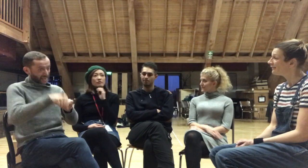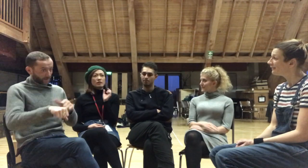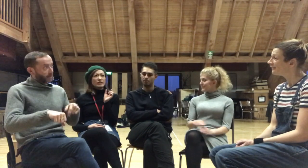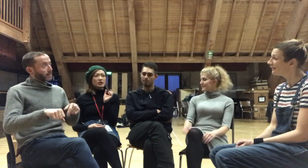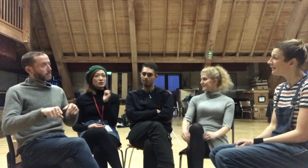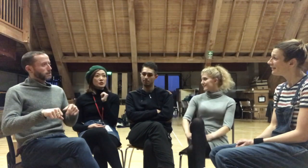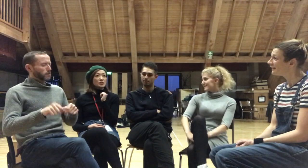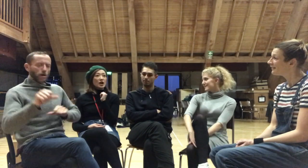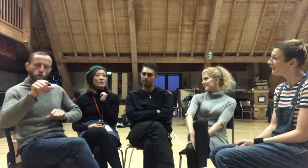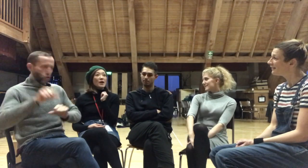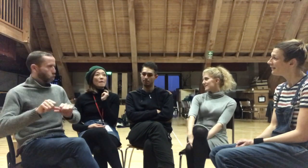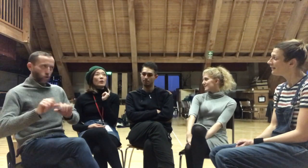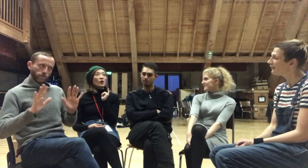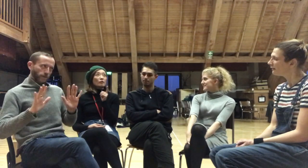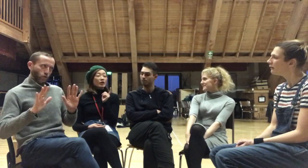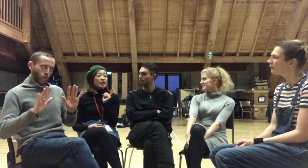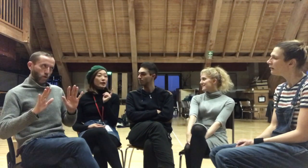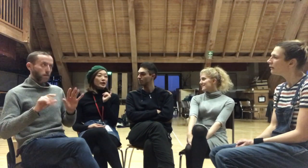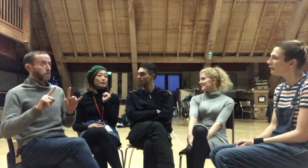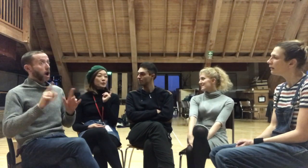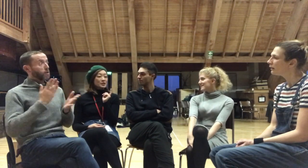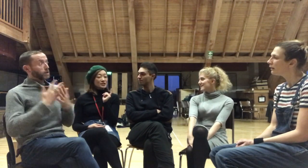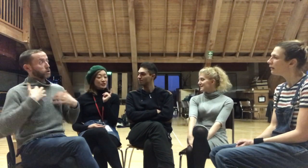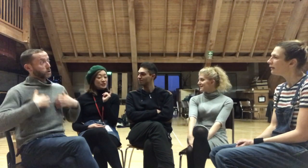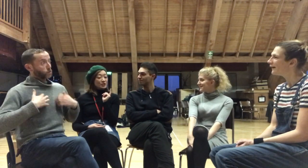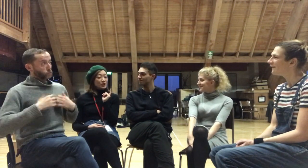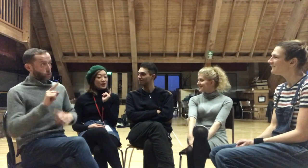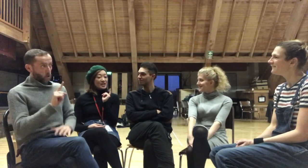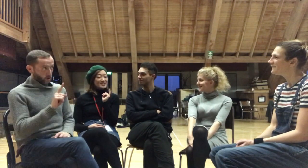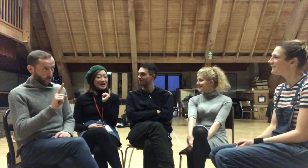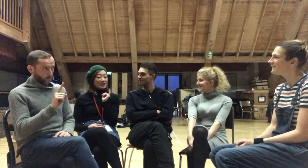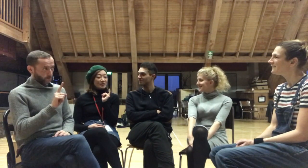for a very short time. And what I'm really looking forward to, it's having a